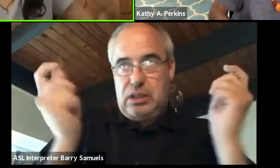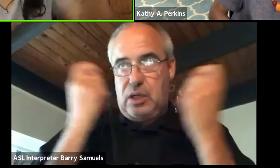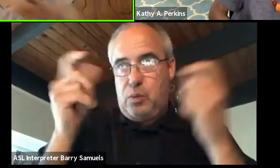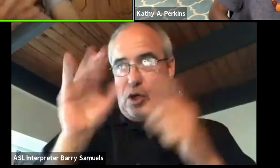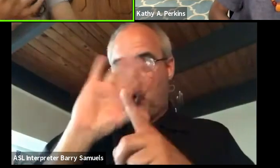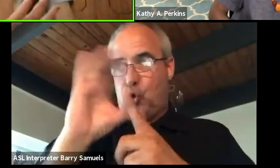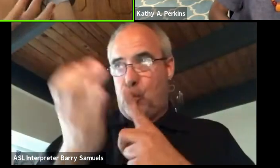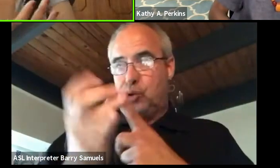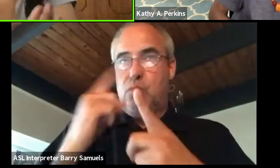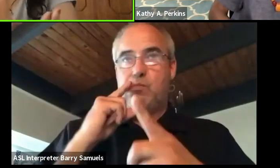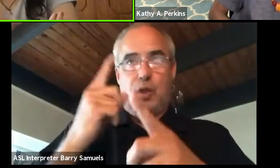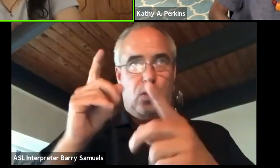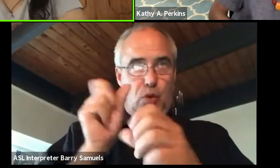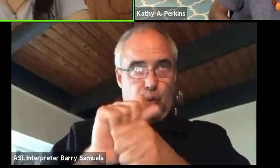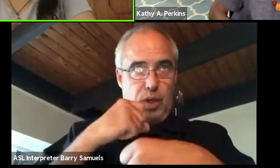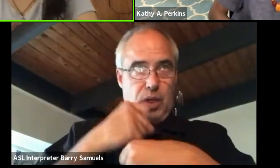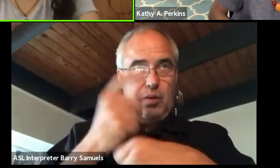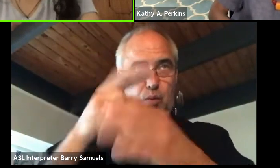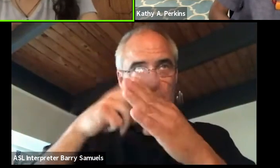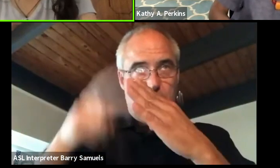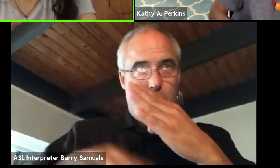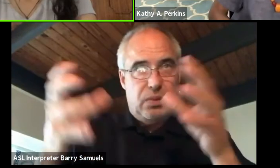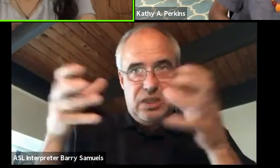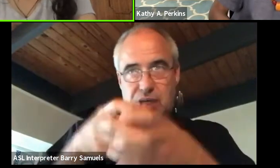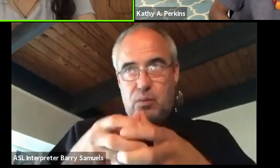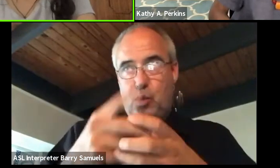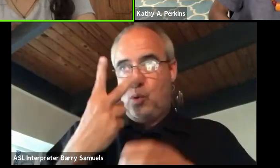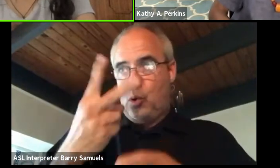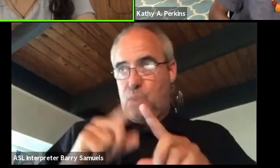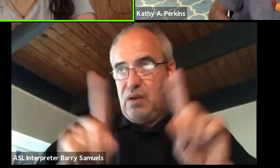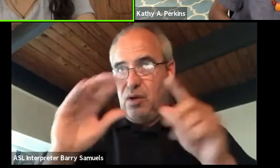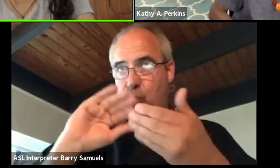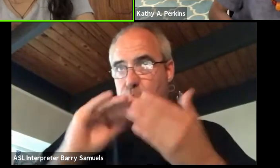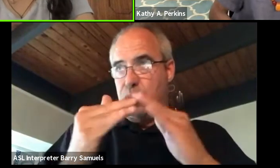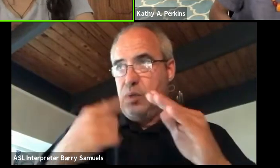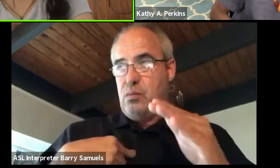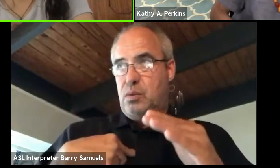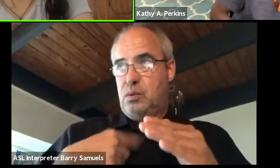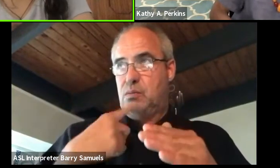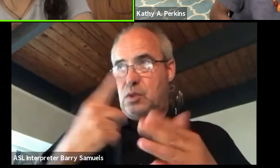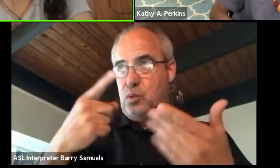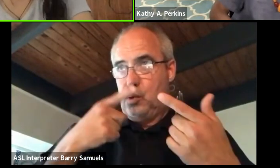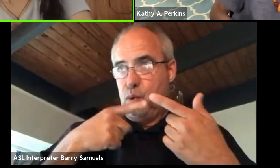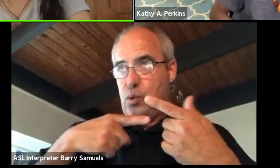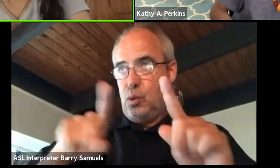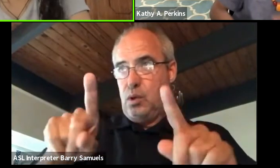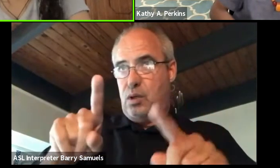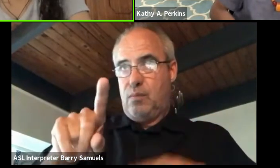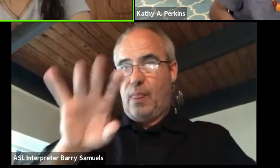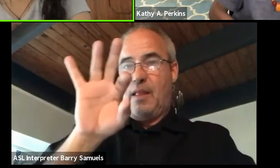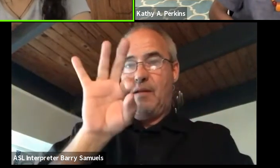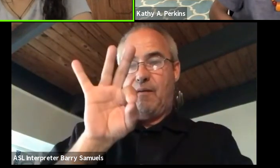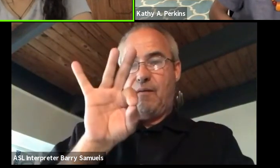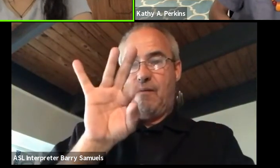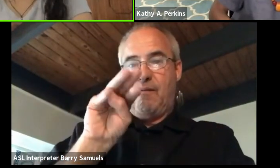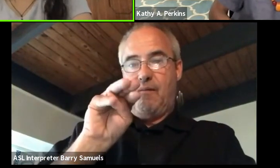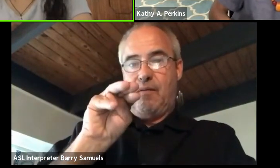as a result of coming together of these two communities. Zurina Patel and Ziad Rajan, the two board members